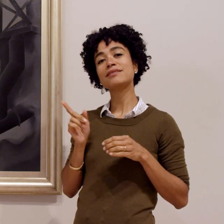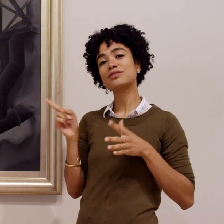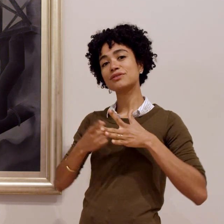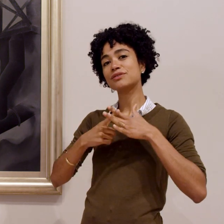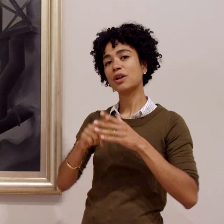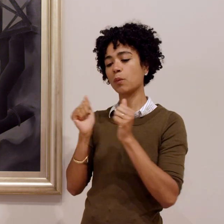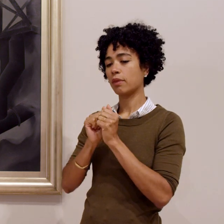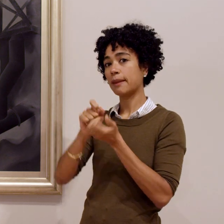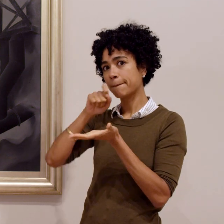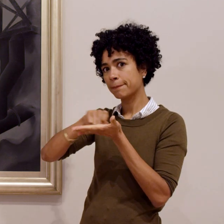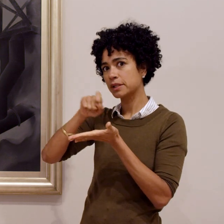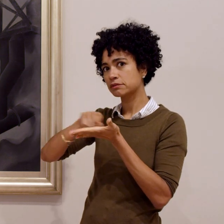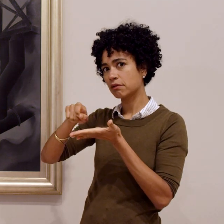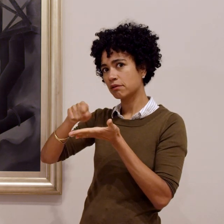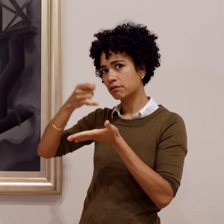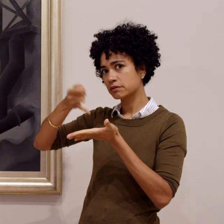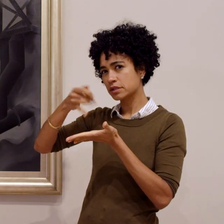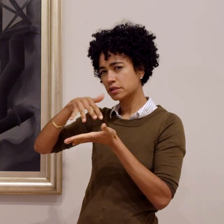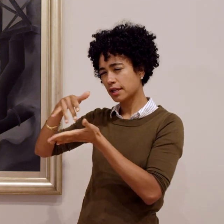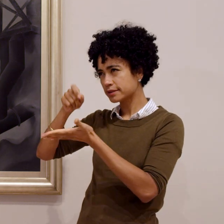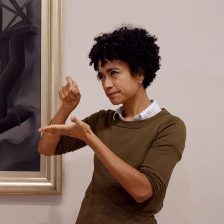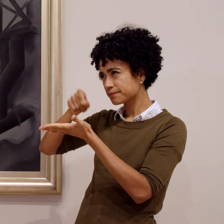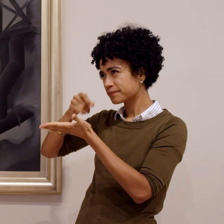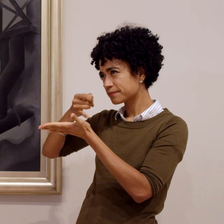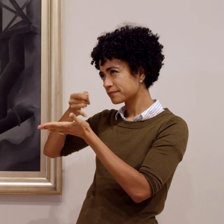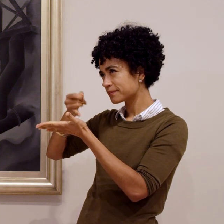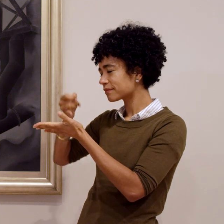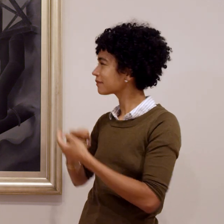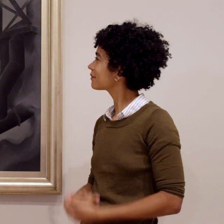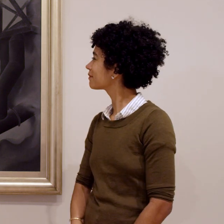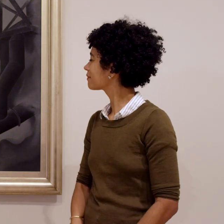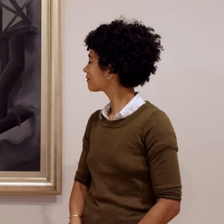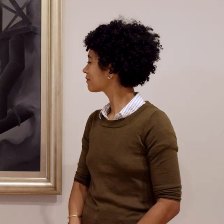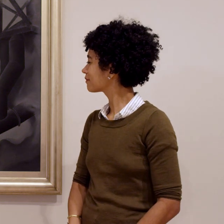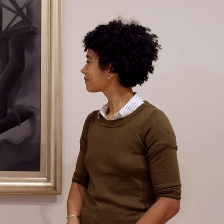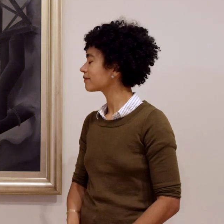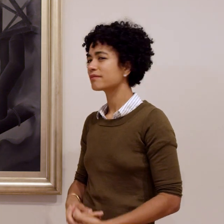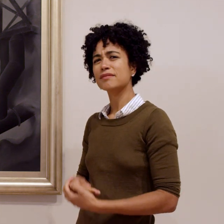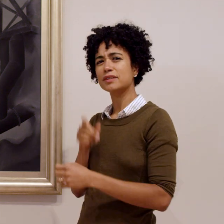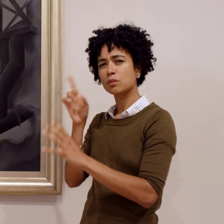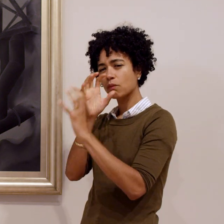She started the project with pencil studies.